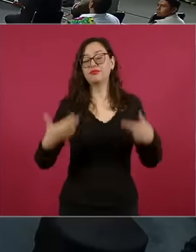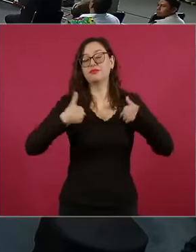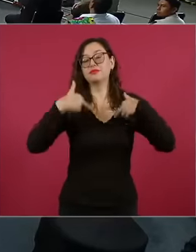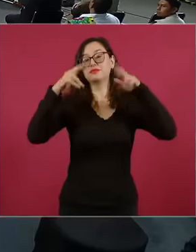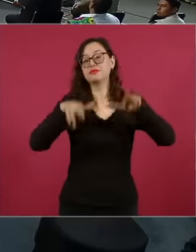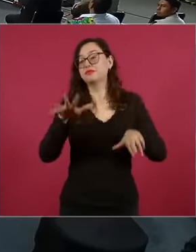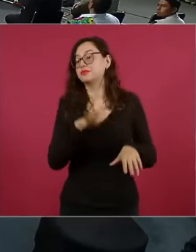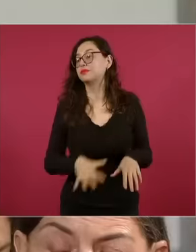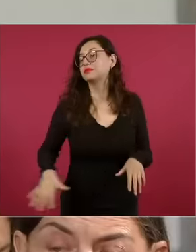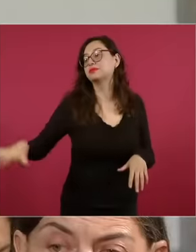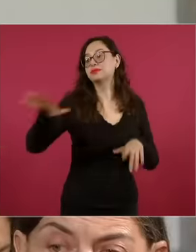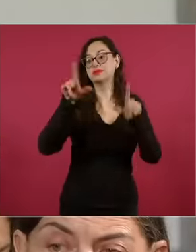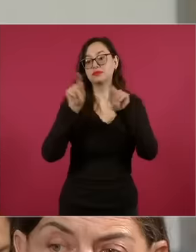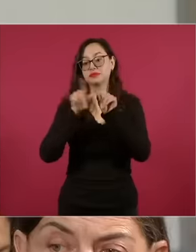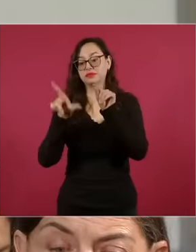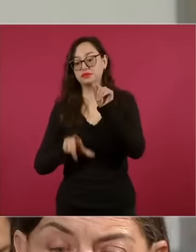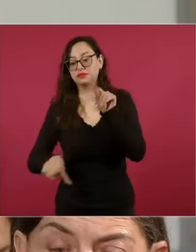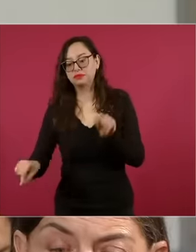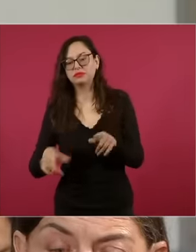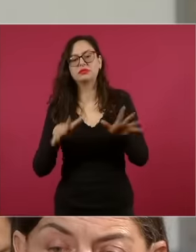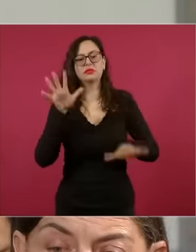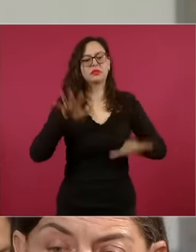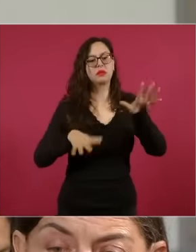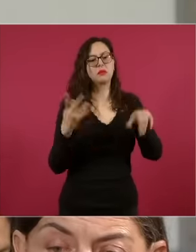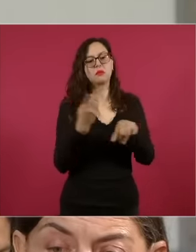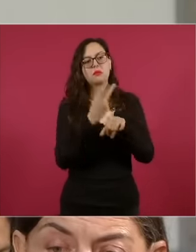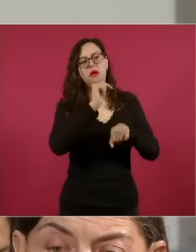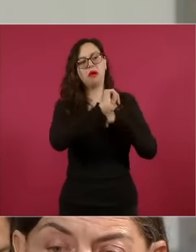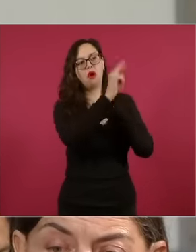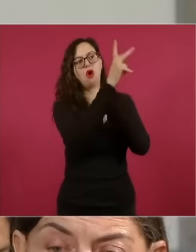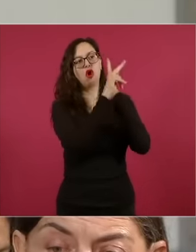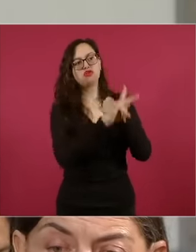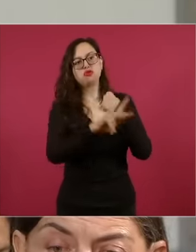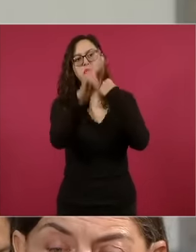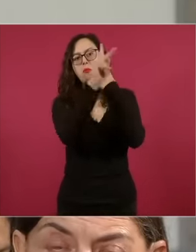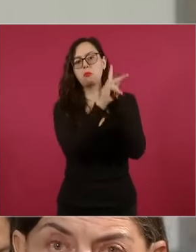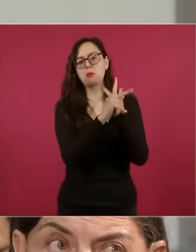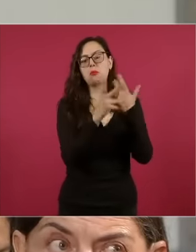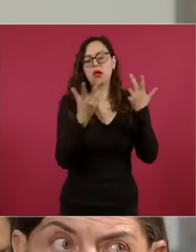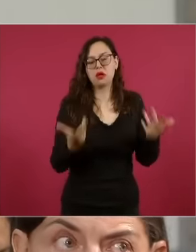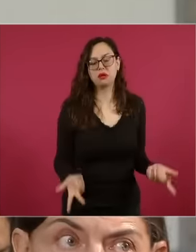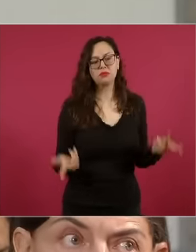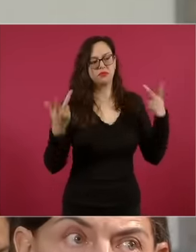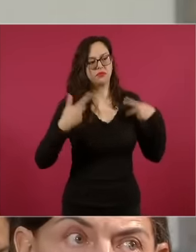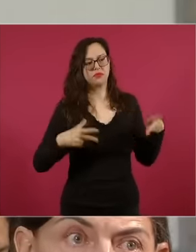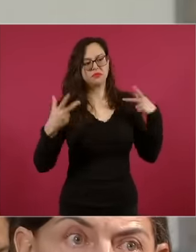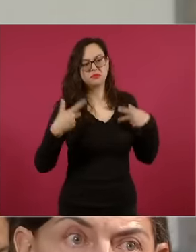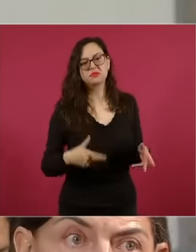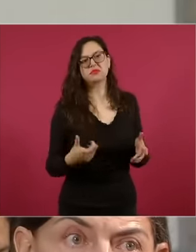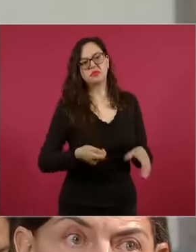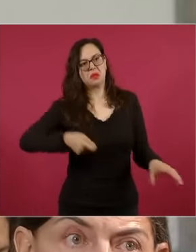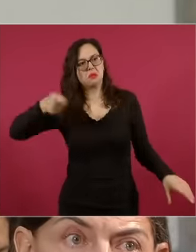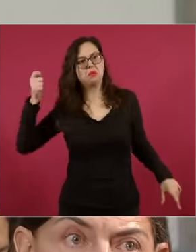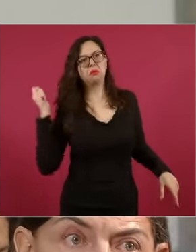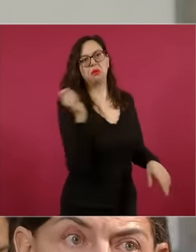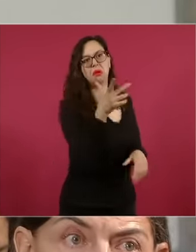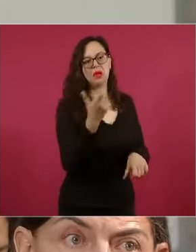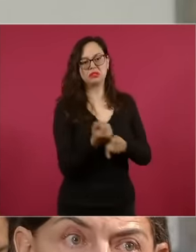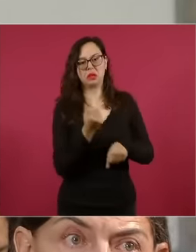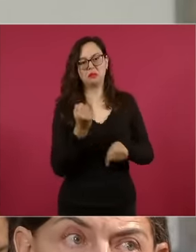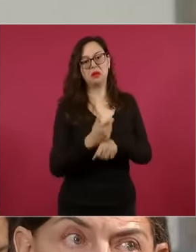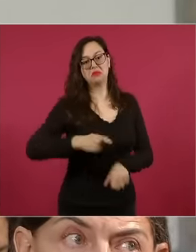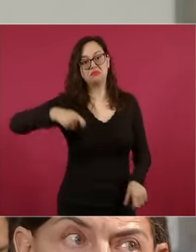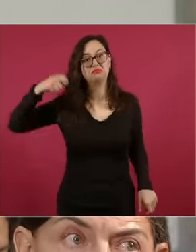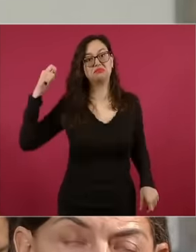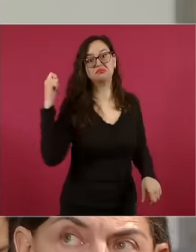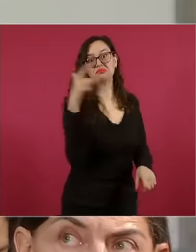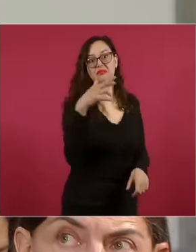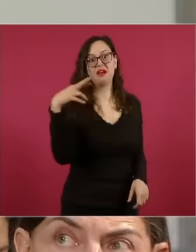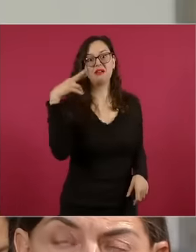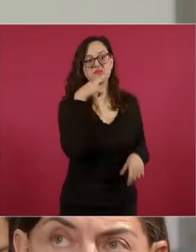that he has thrown objects shoes and people are detained and you have stated that you